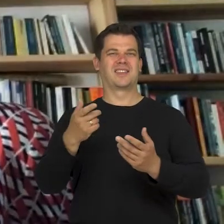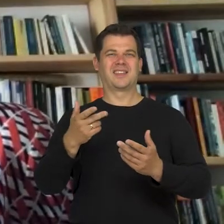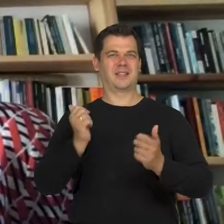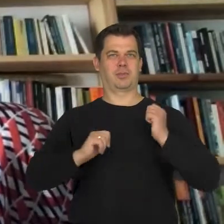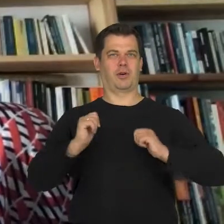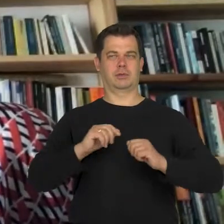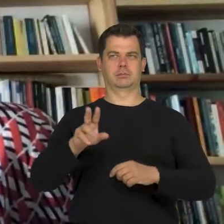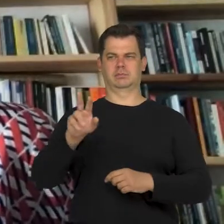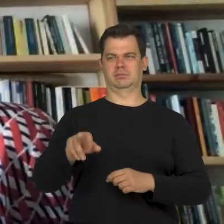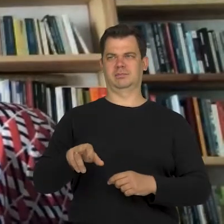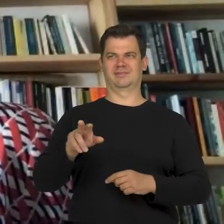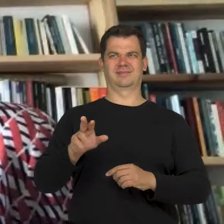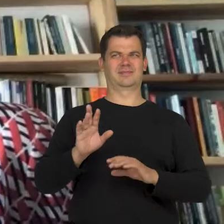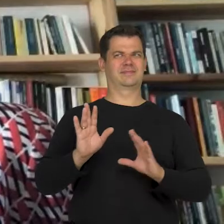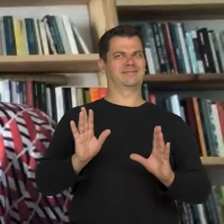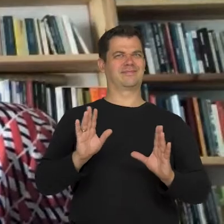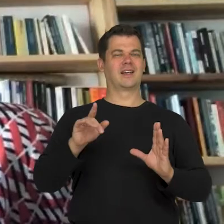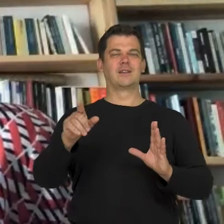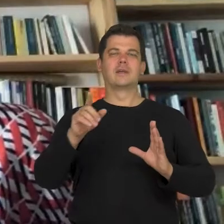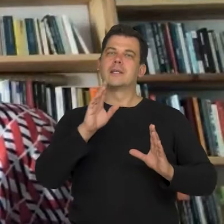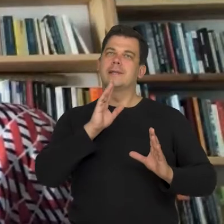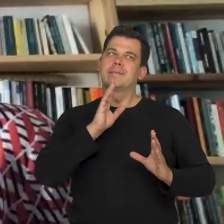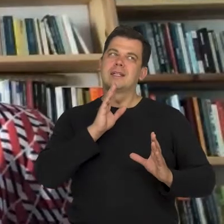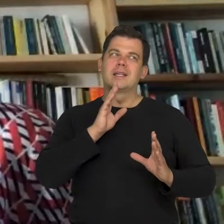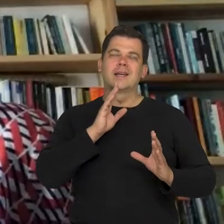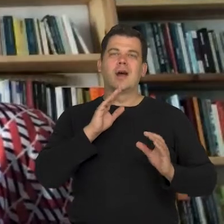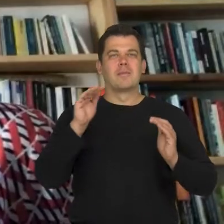it disturbs that że on gdzieś zrywa taką umowną symetrię.